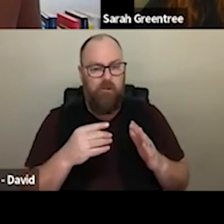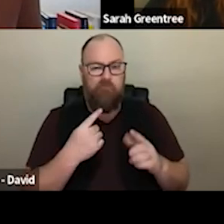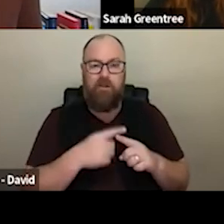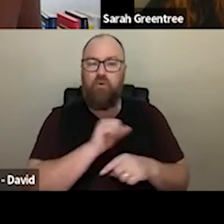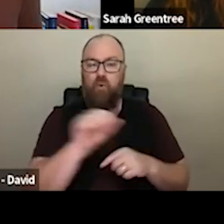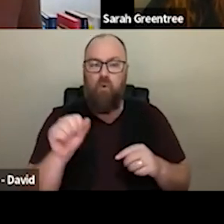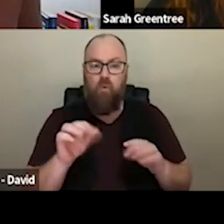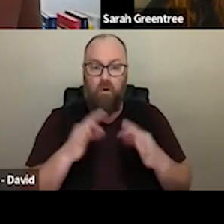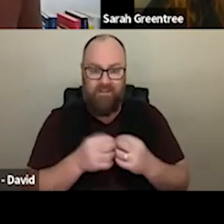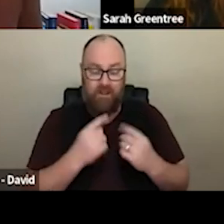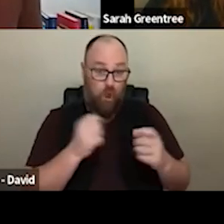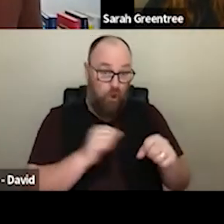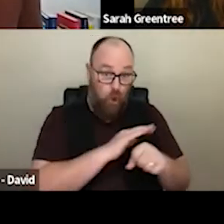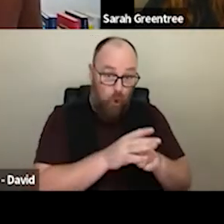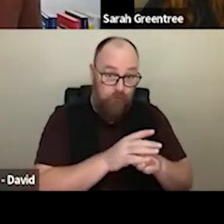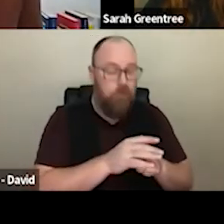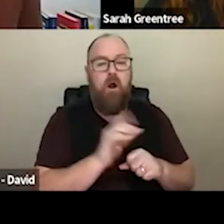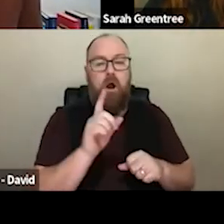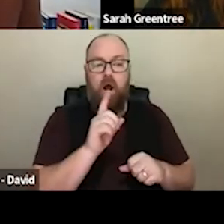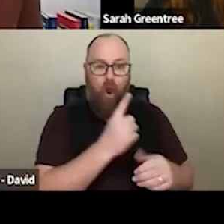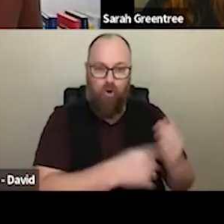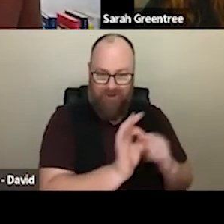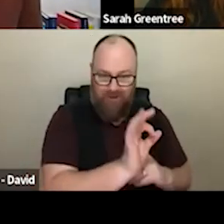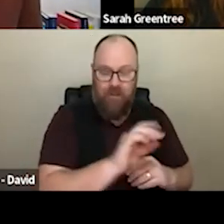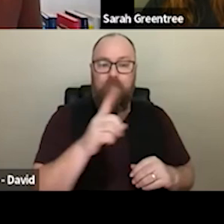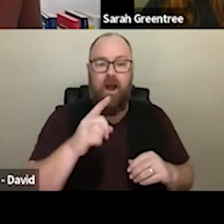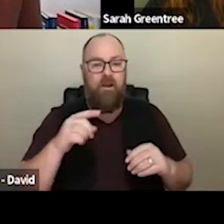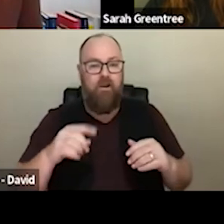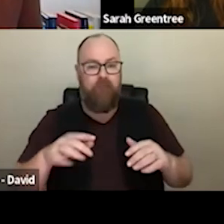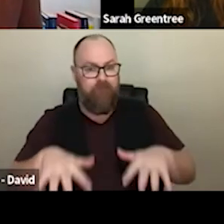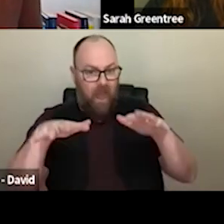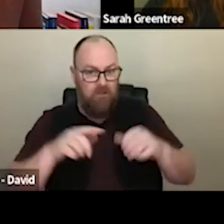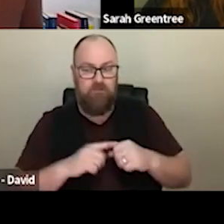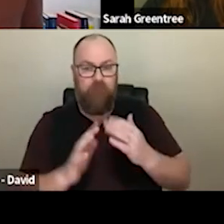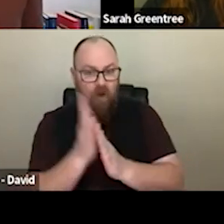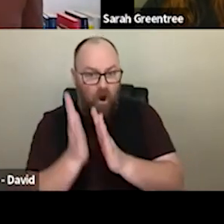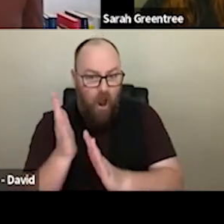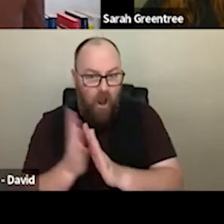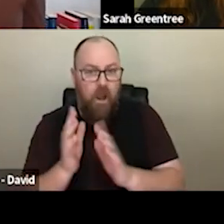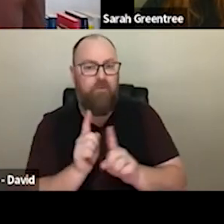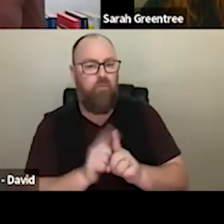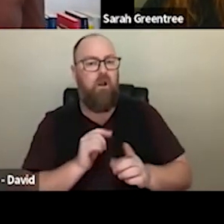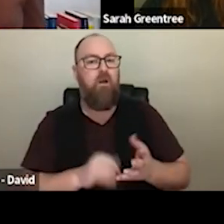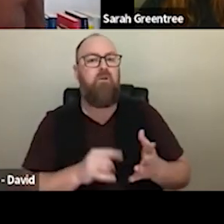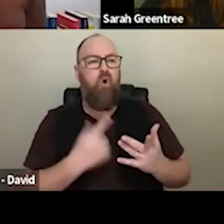cath and anyone else that also applies to organisations that have been affected by the Because we are obviously aware that that those impacts were also felt differently in different